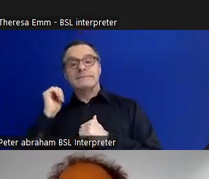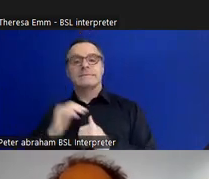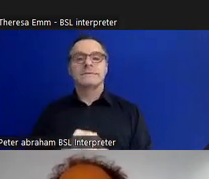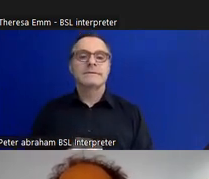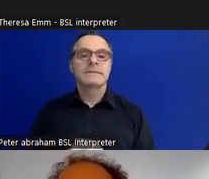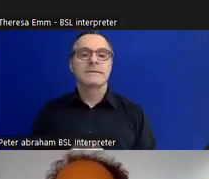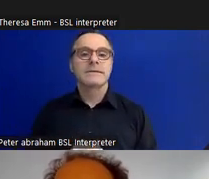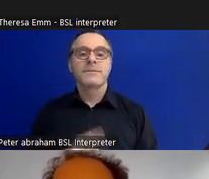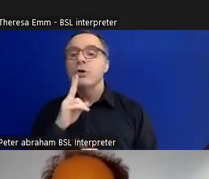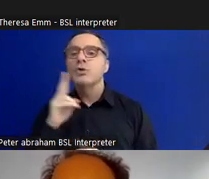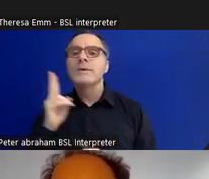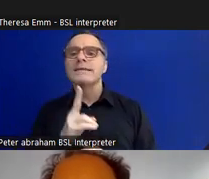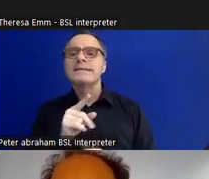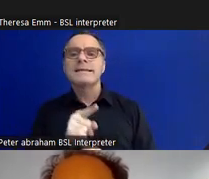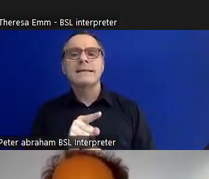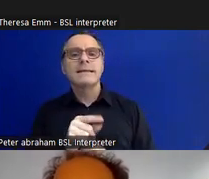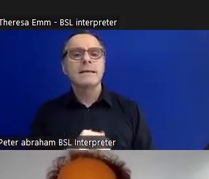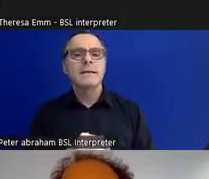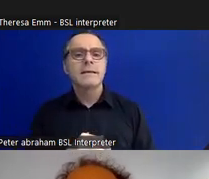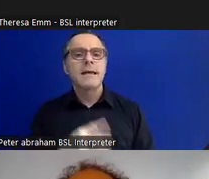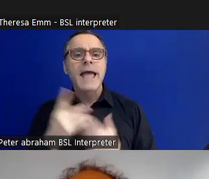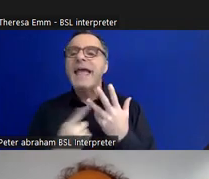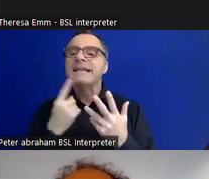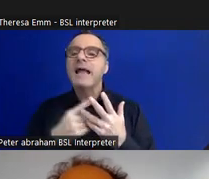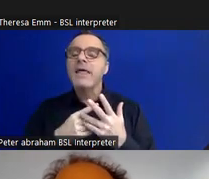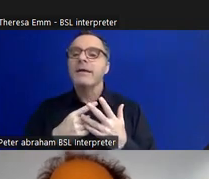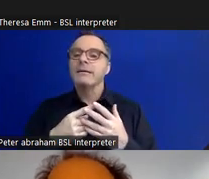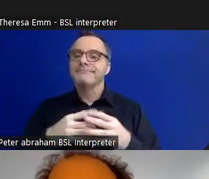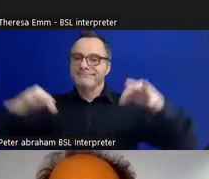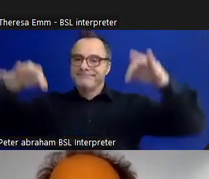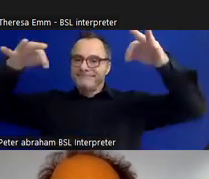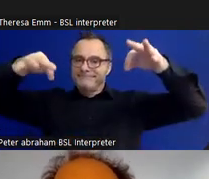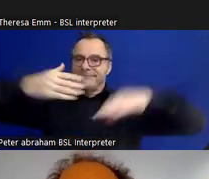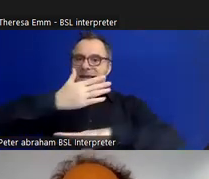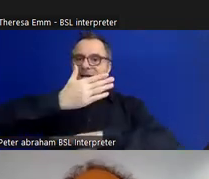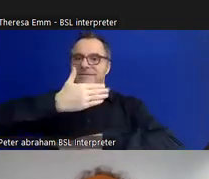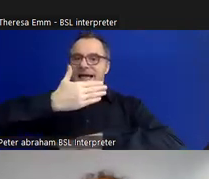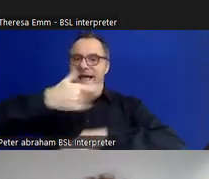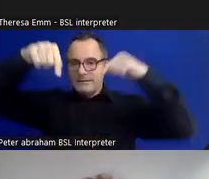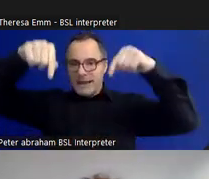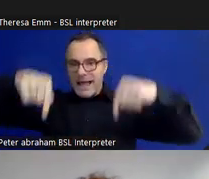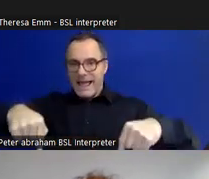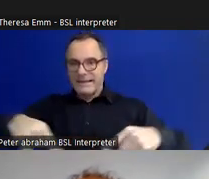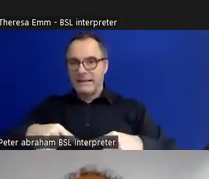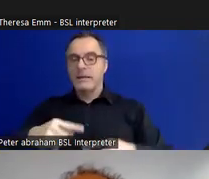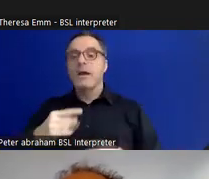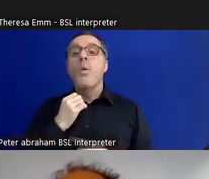you can see another flag which is a purple flag with a white circle on it which was created by